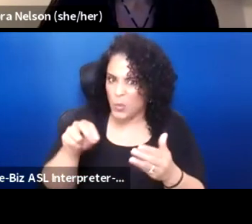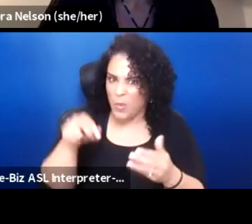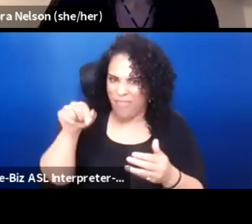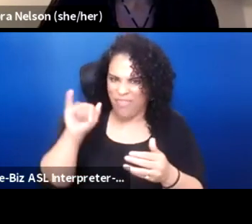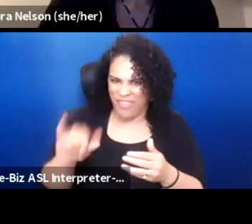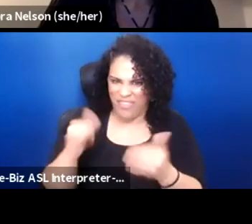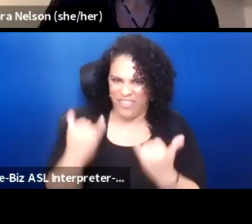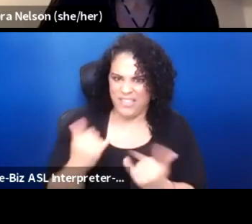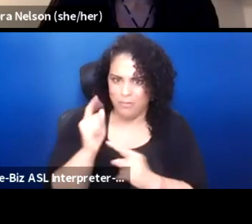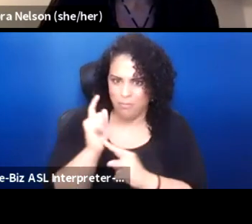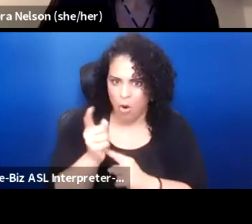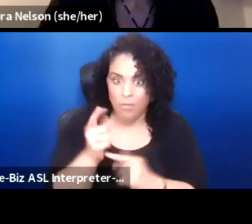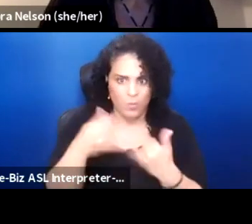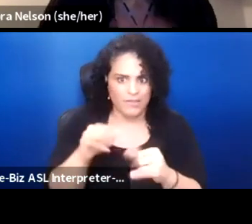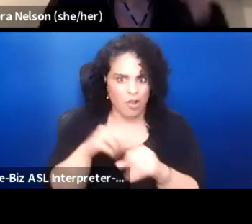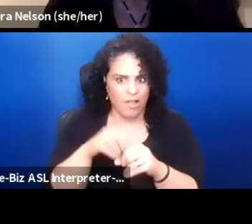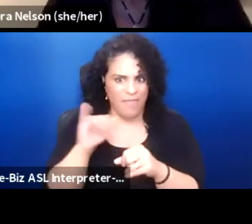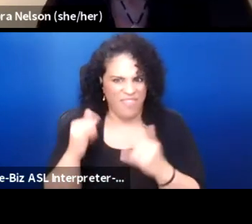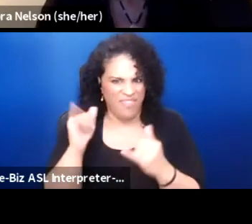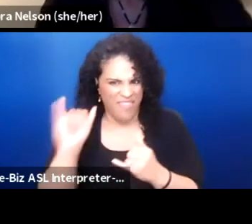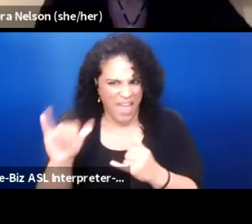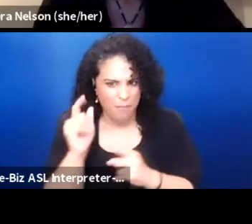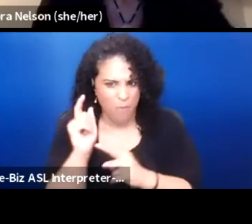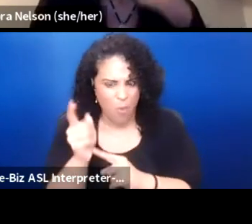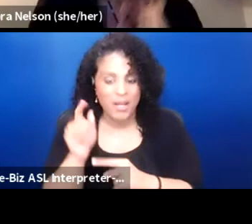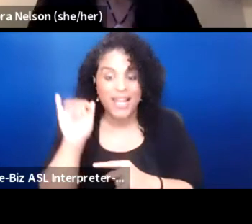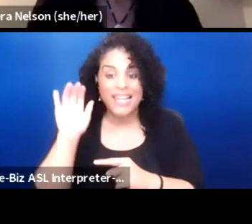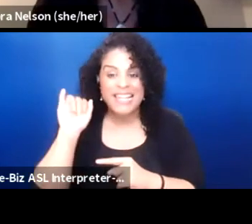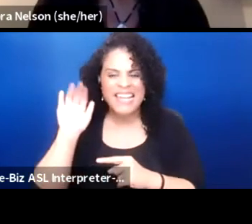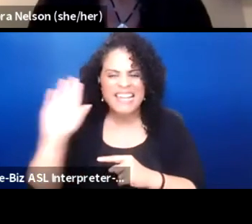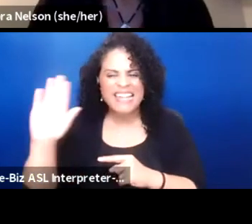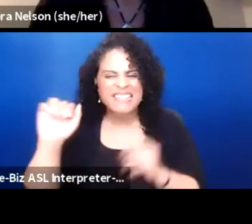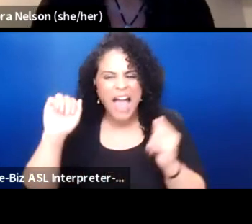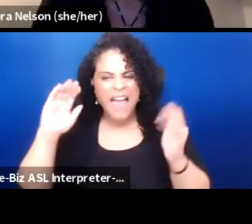because in his analogy that the people that came over here